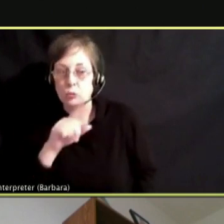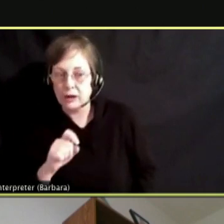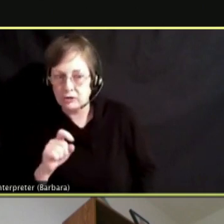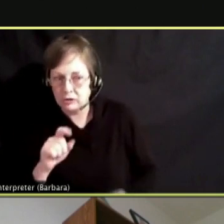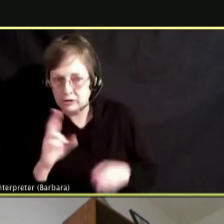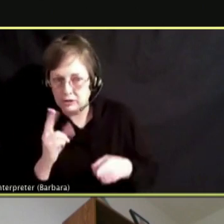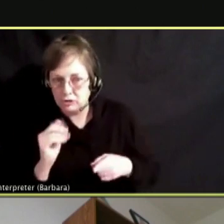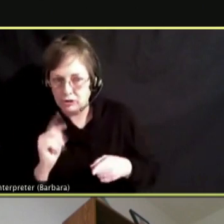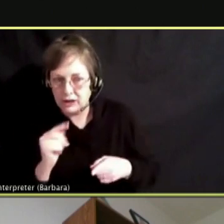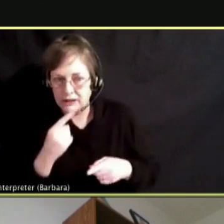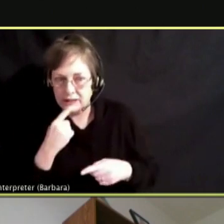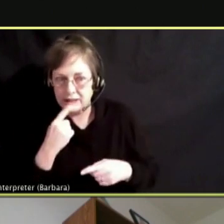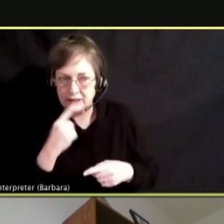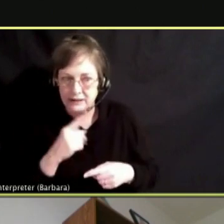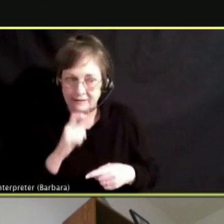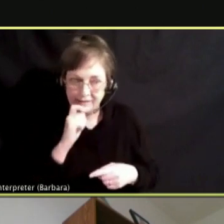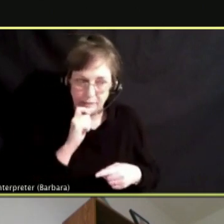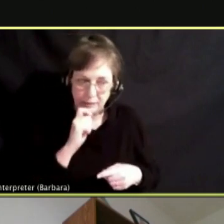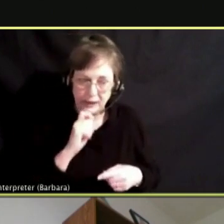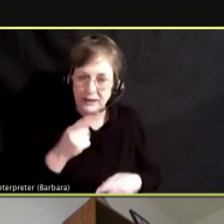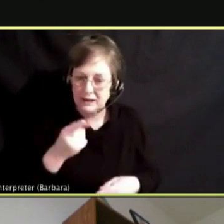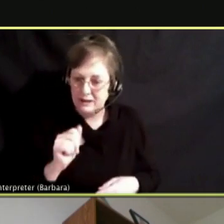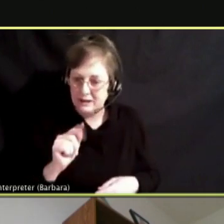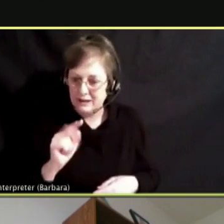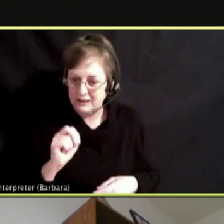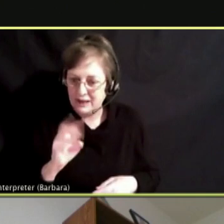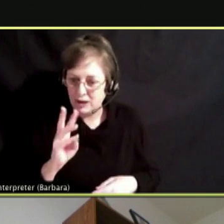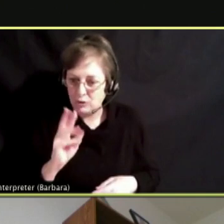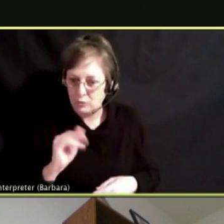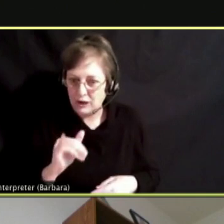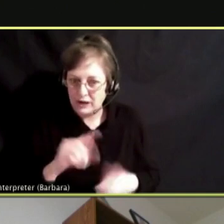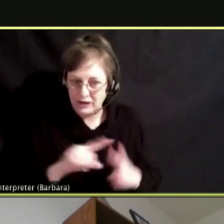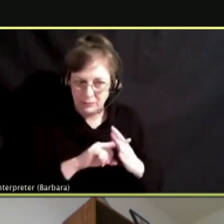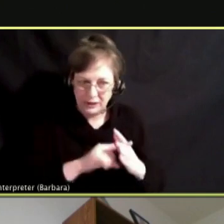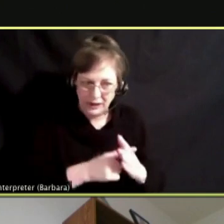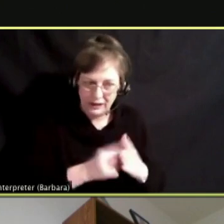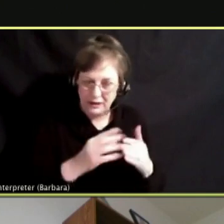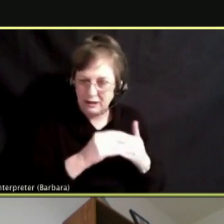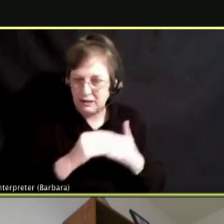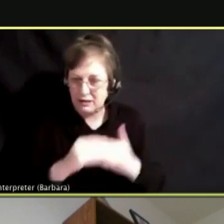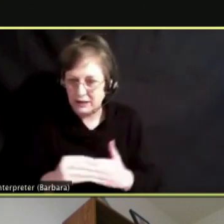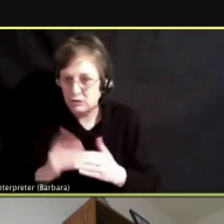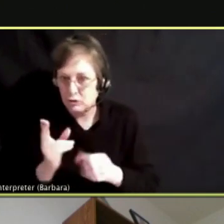IS VAPING CONSIDERED A SUBSTANCE SUBSTANCE USING OTHER TYPES OF SUBSTANCES?